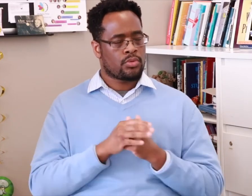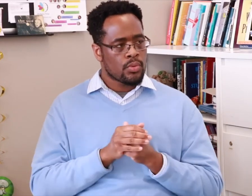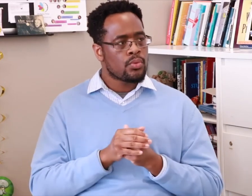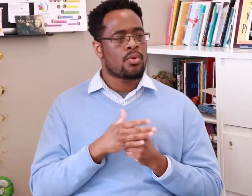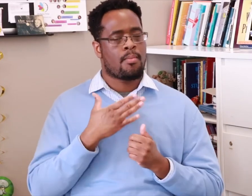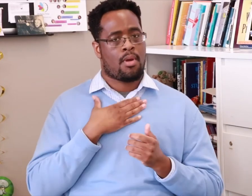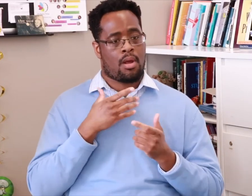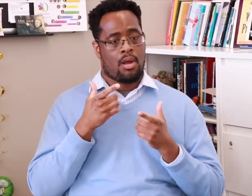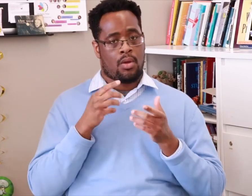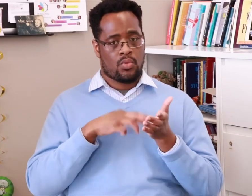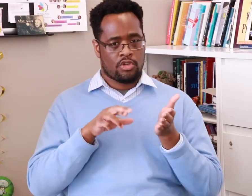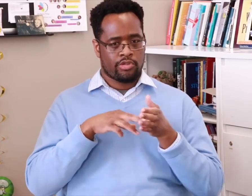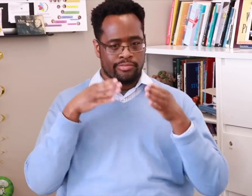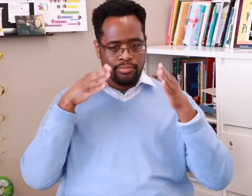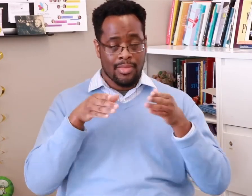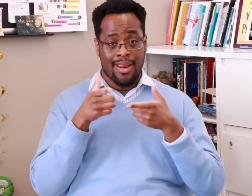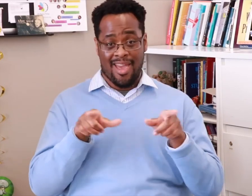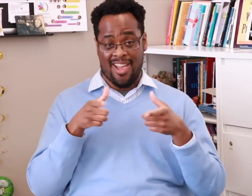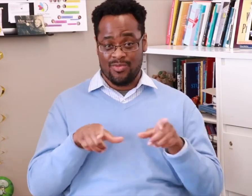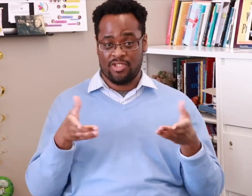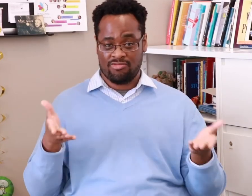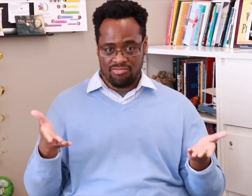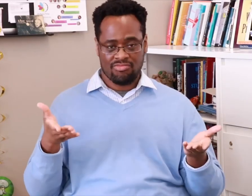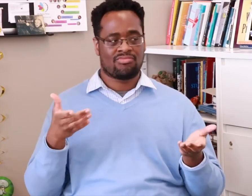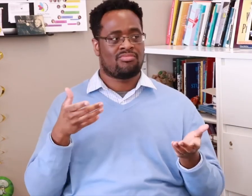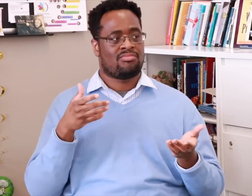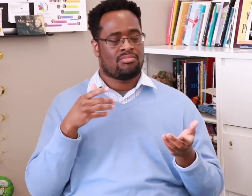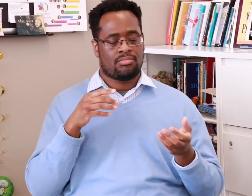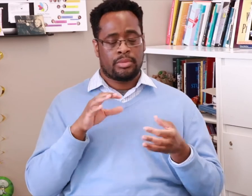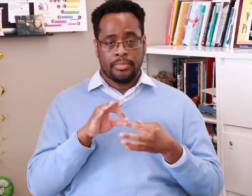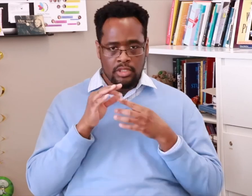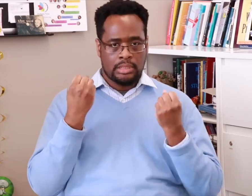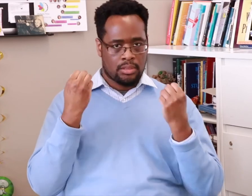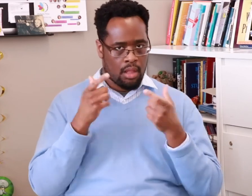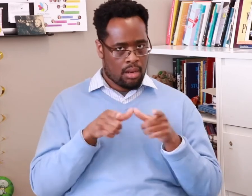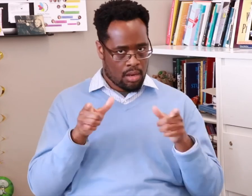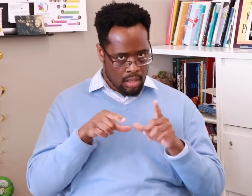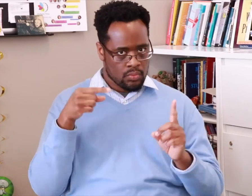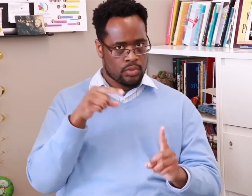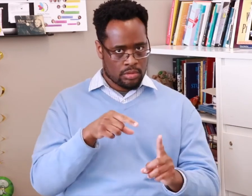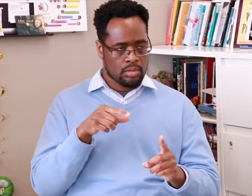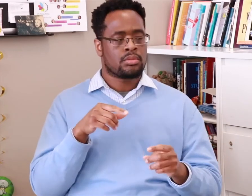My research focuses mostly on language -- |especially sign language which includes